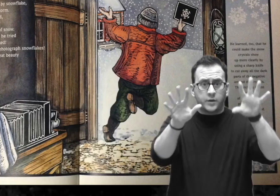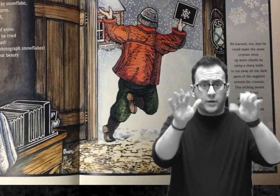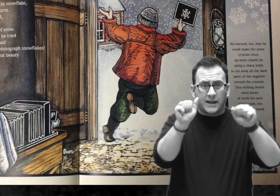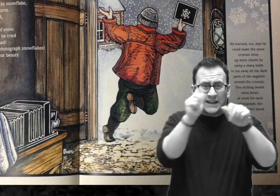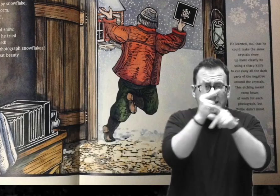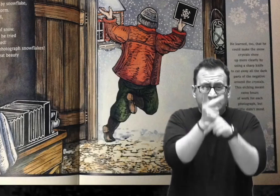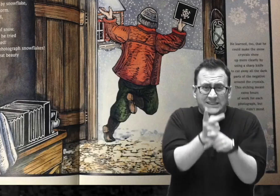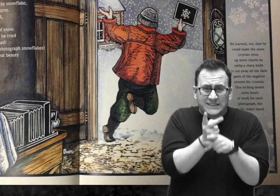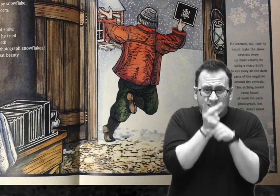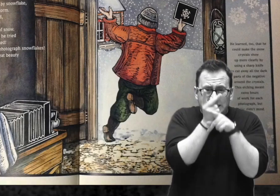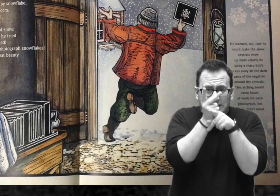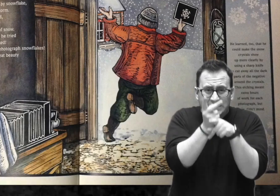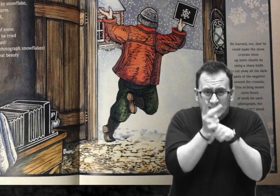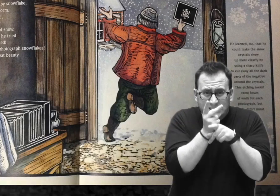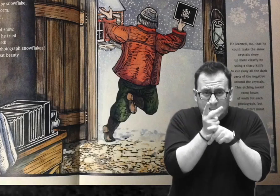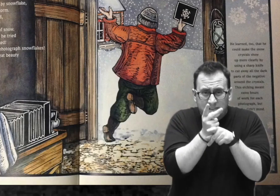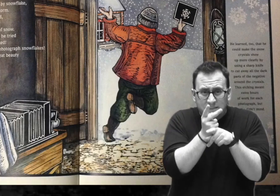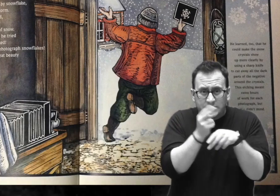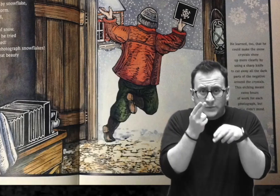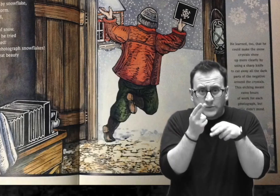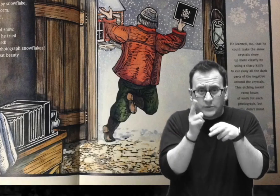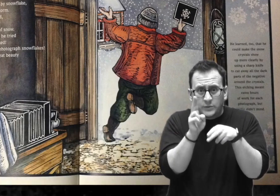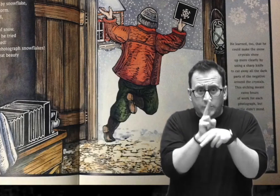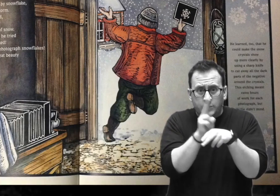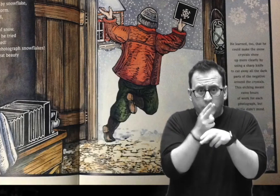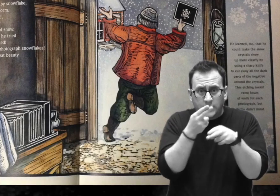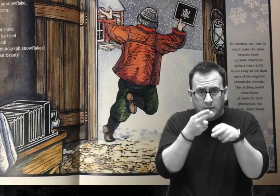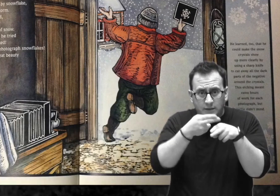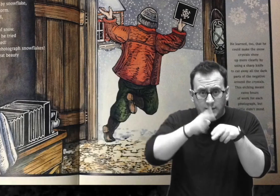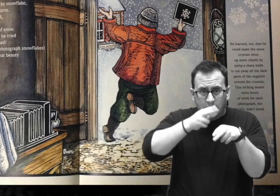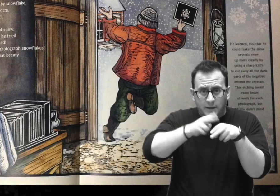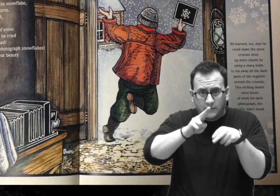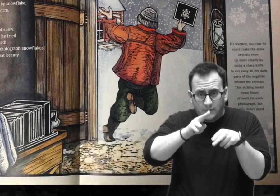by using a sharp knife to cut away all the dark parts of the negative around the crystals.